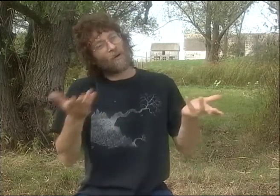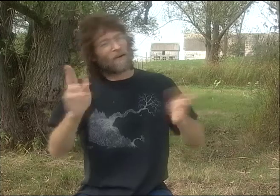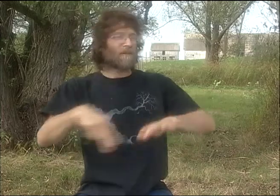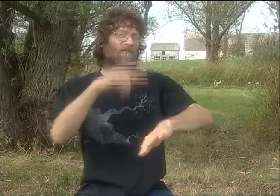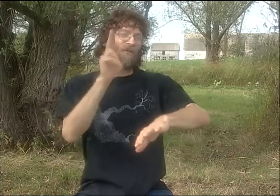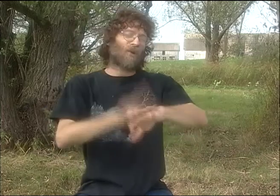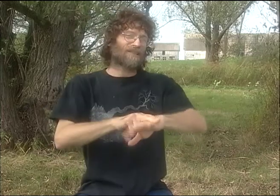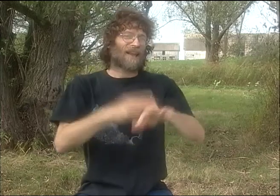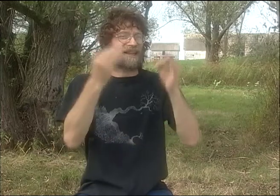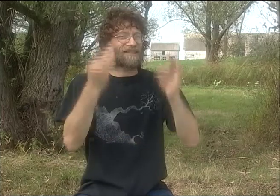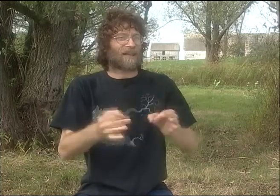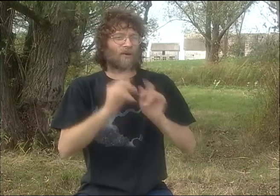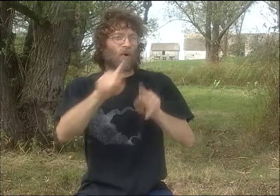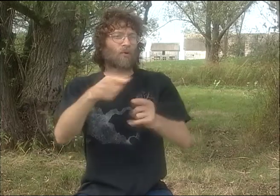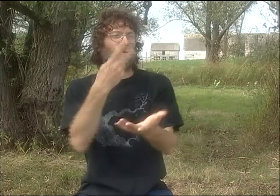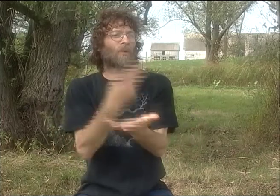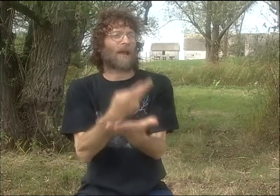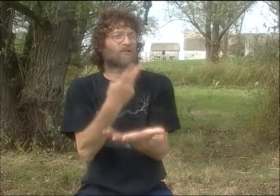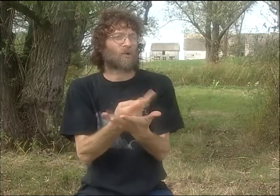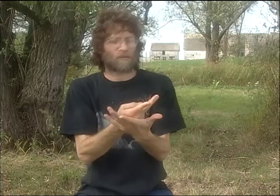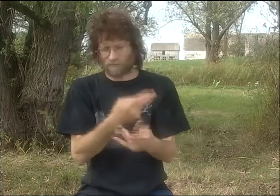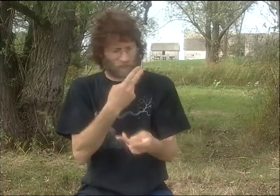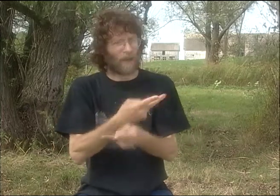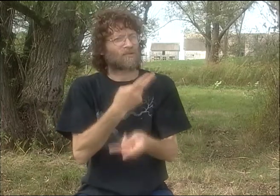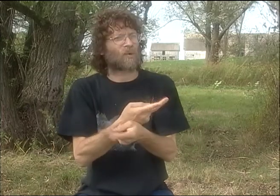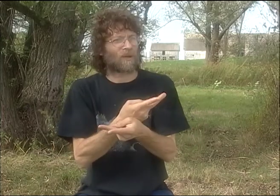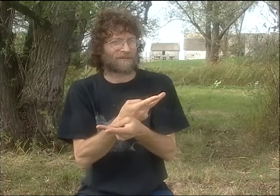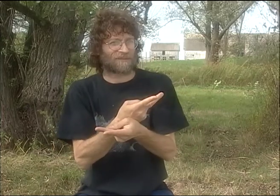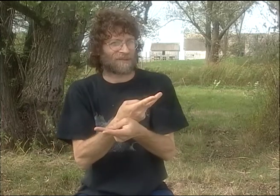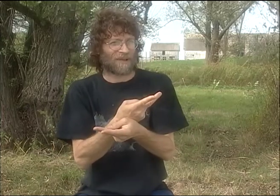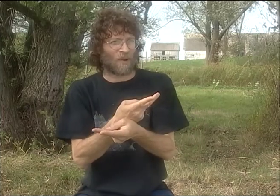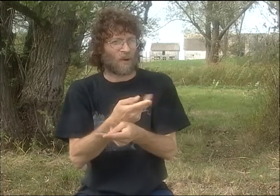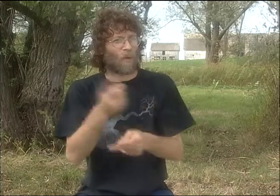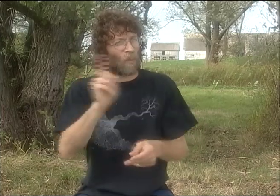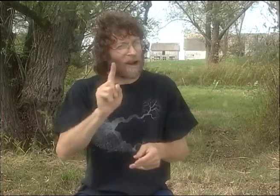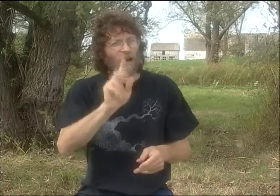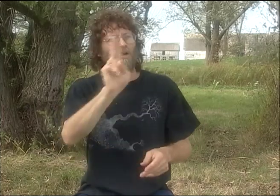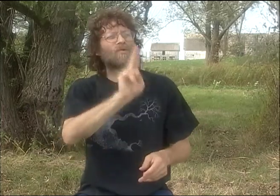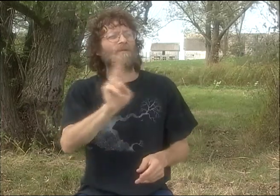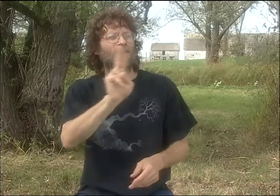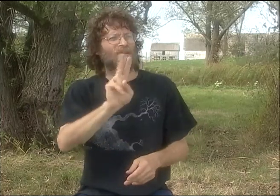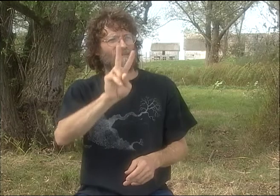I WAS ADDICTED FROM THE MOMENT I SAW IT. SO OF COURSE I DECIDED TO GO TO GRAD SCHOOL